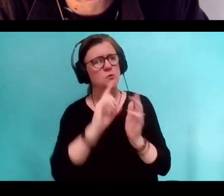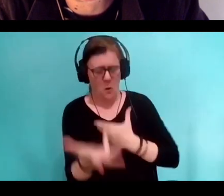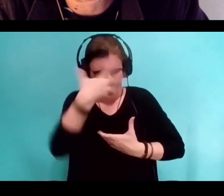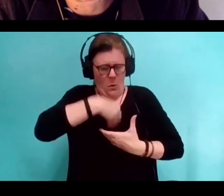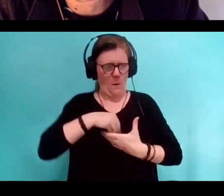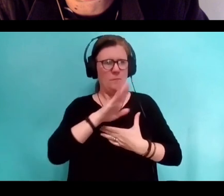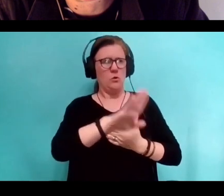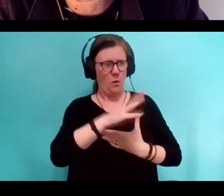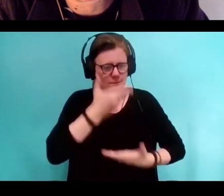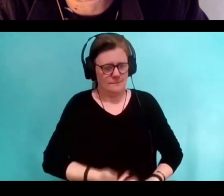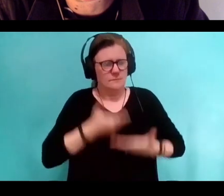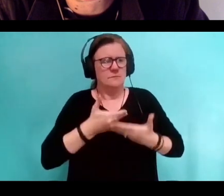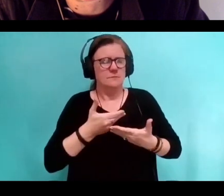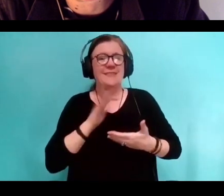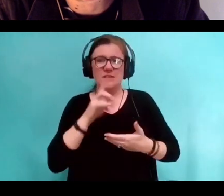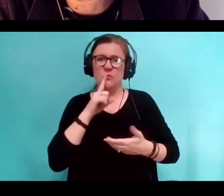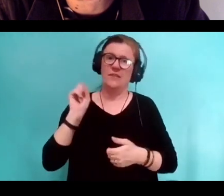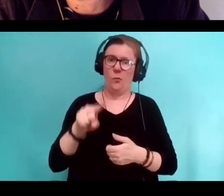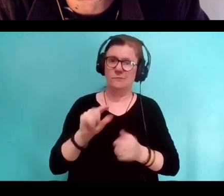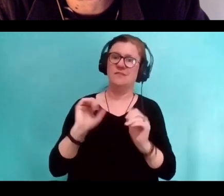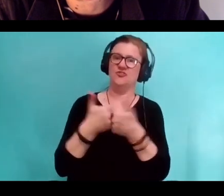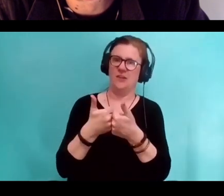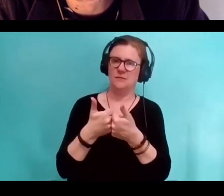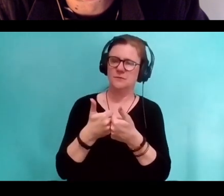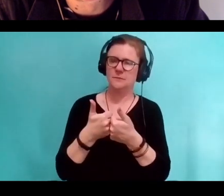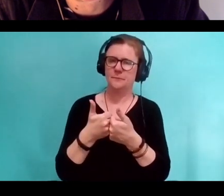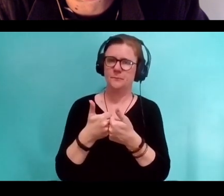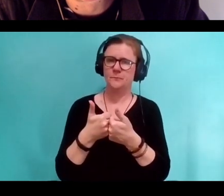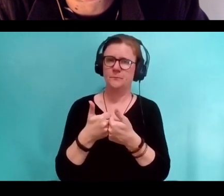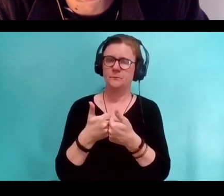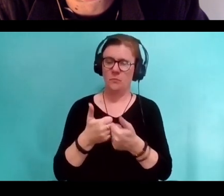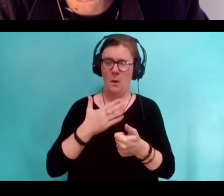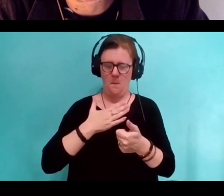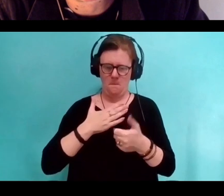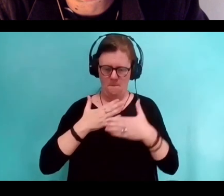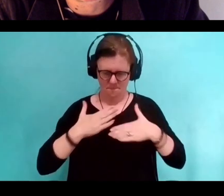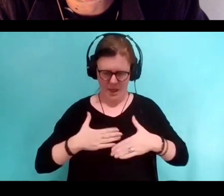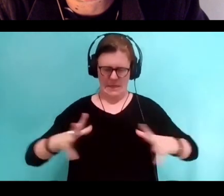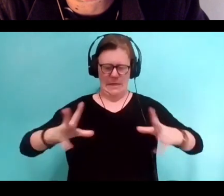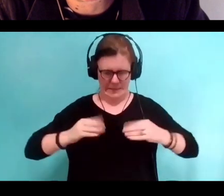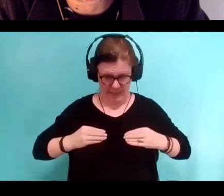what the book is really about. and claiming your body, making peace with your body